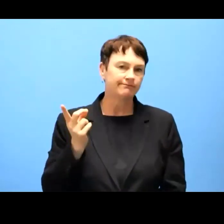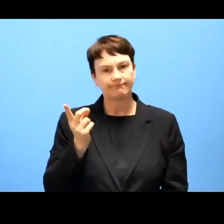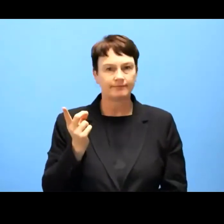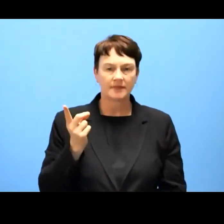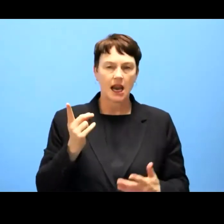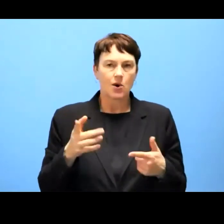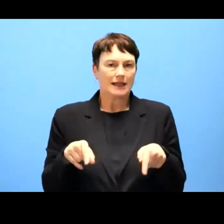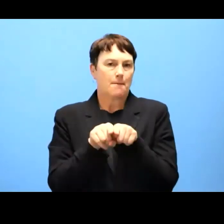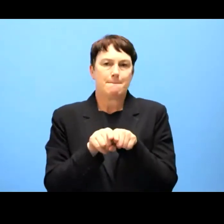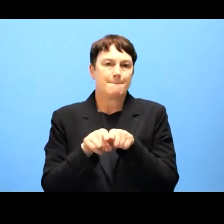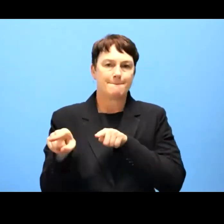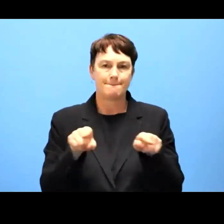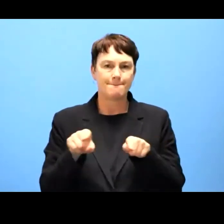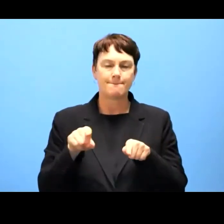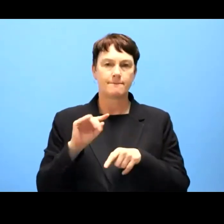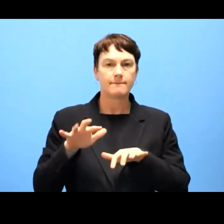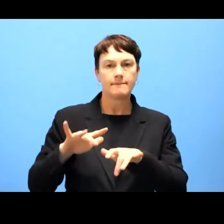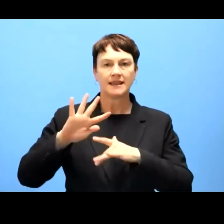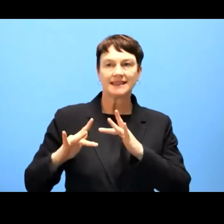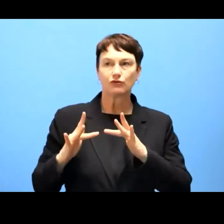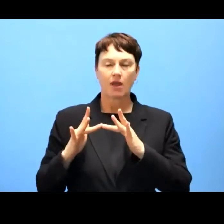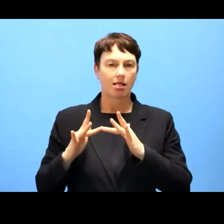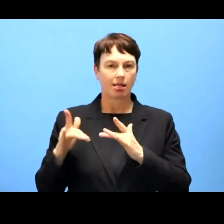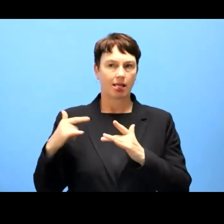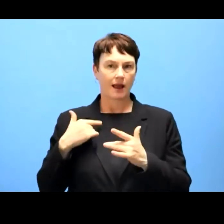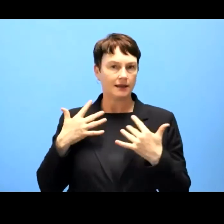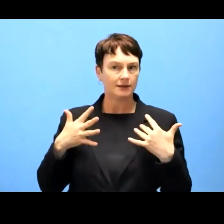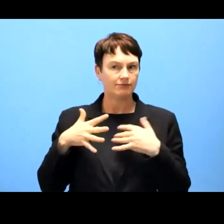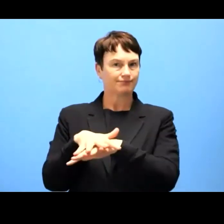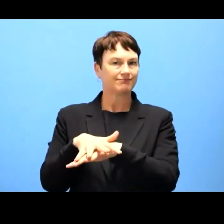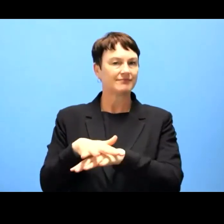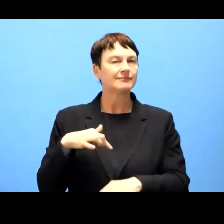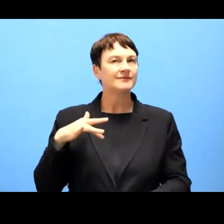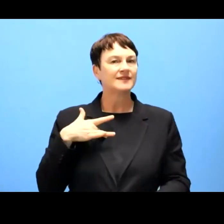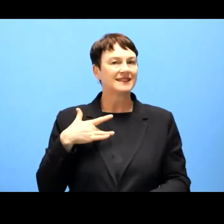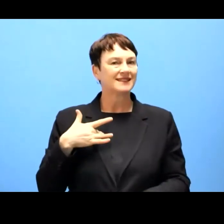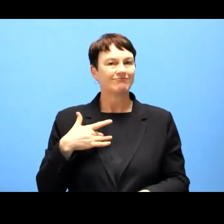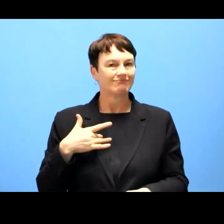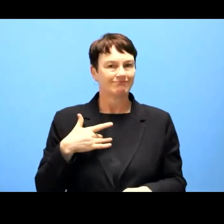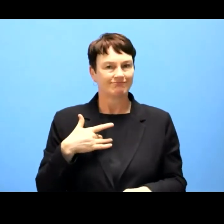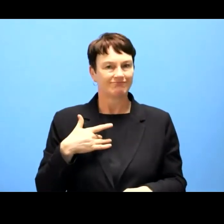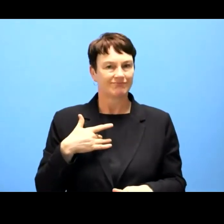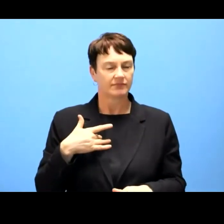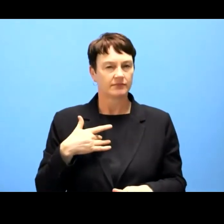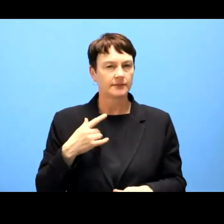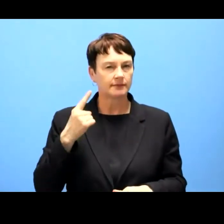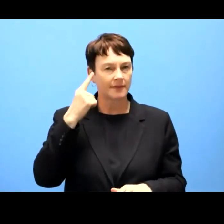inclusion. So this should definitely become or remain as high priority of the European